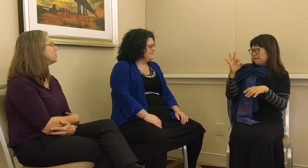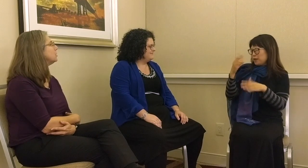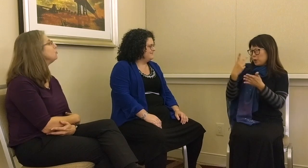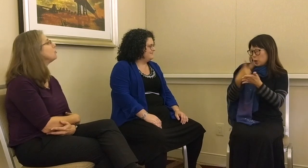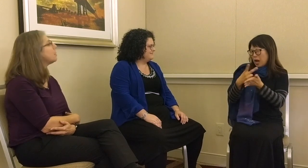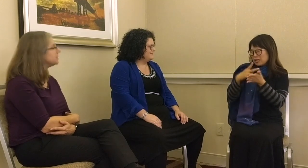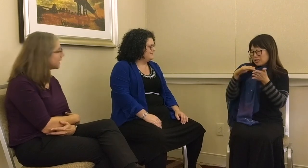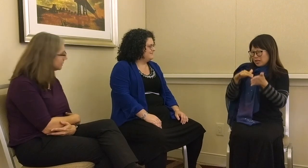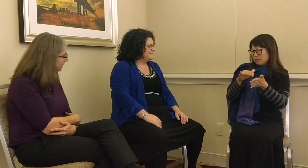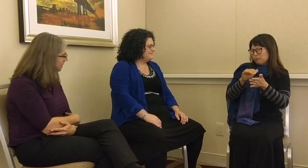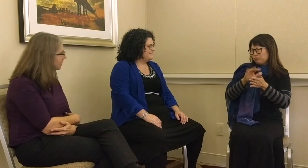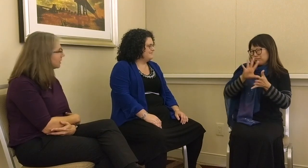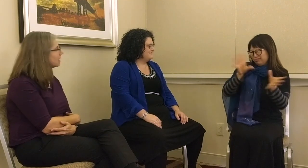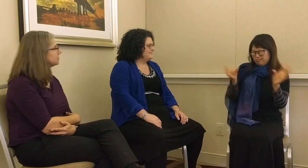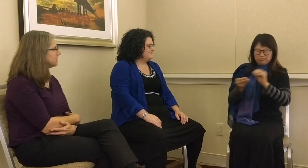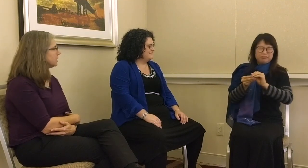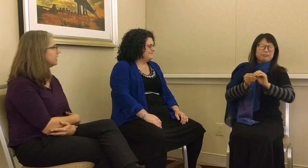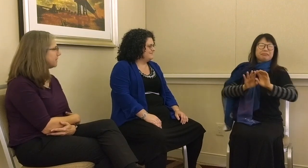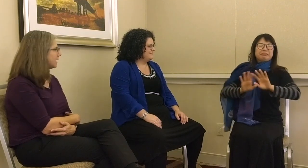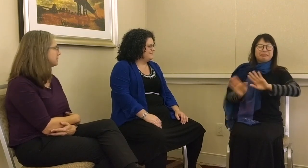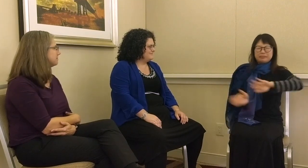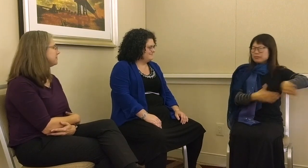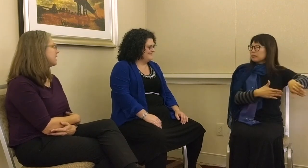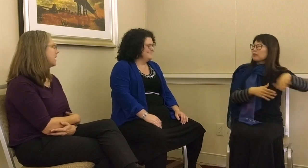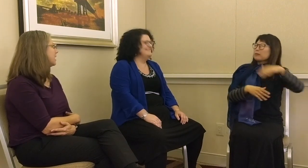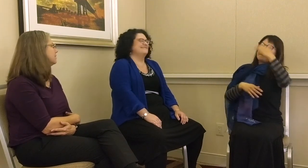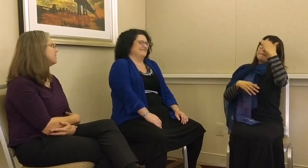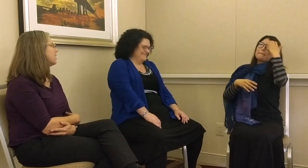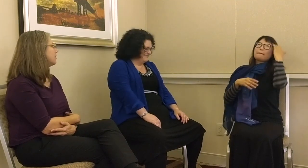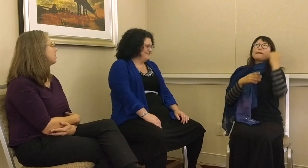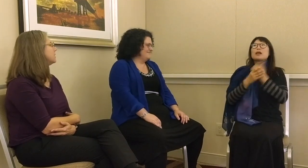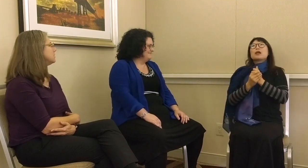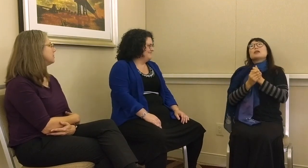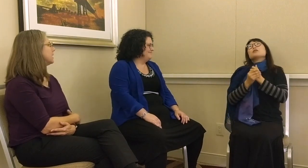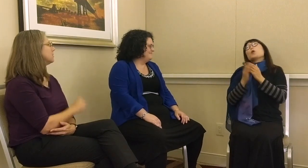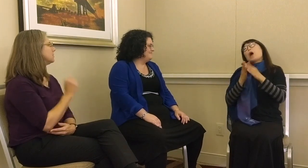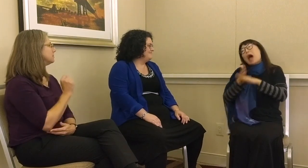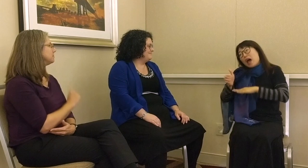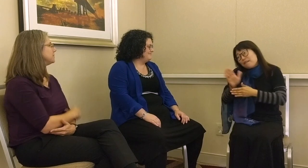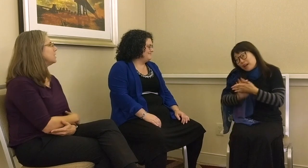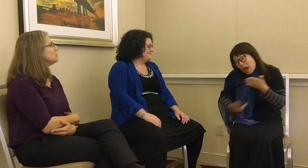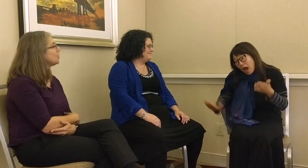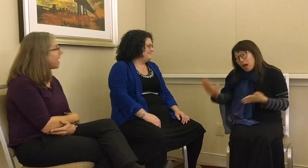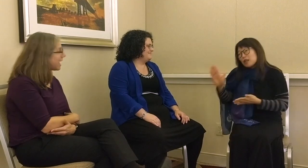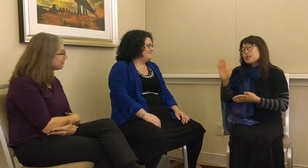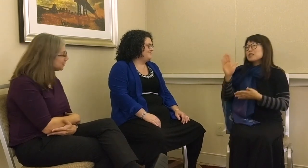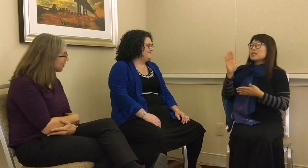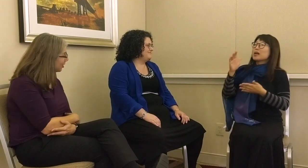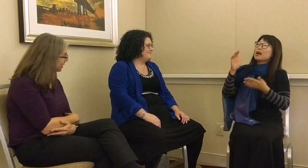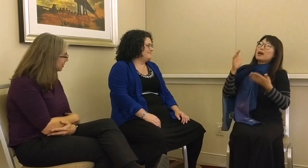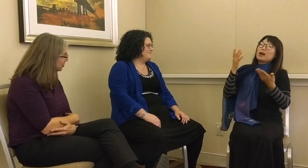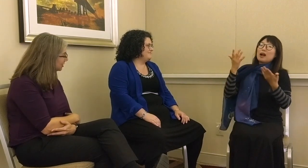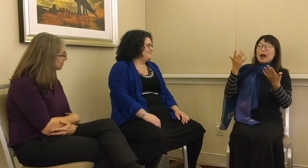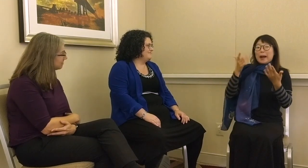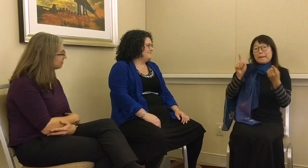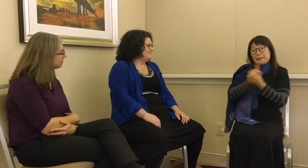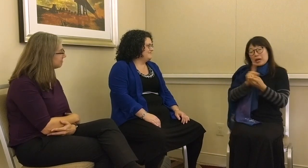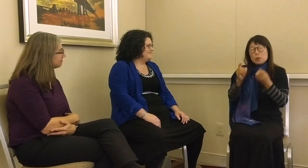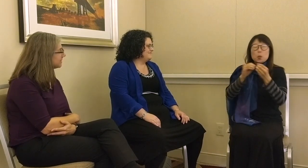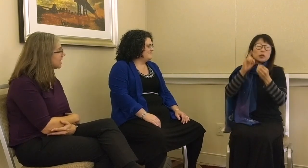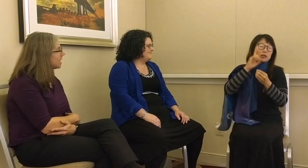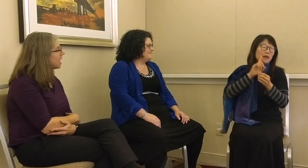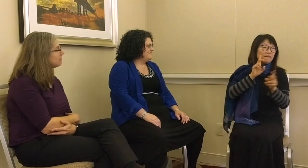dropped the idea of studying that and I thought about something else. After college, I met